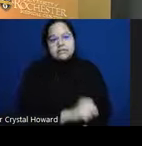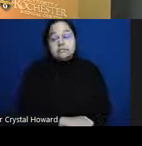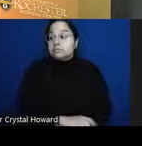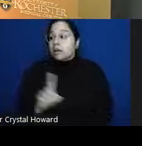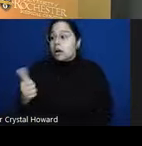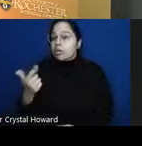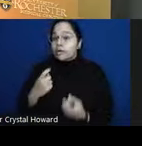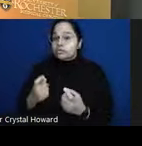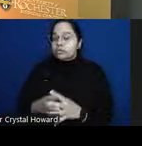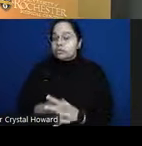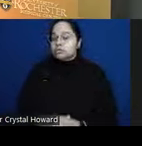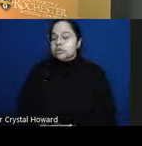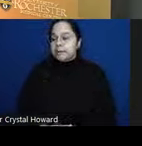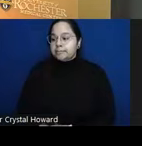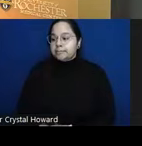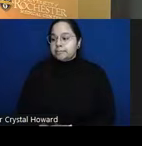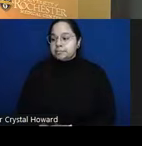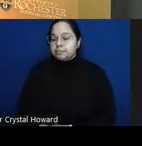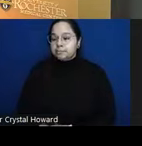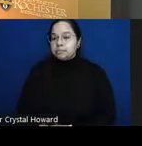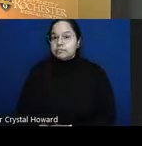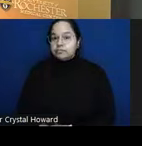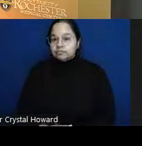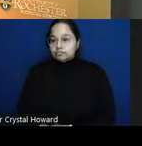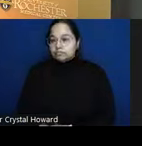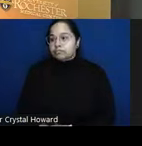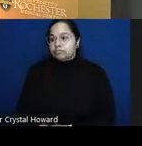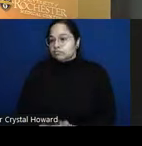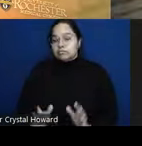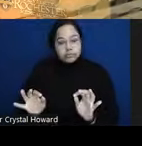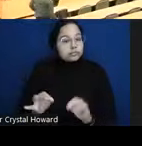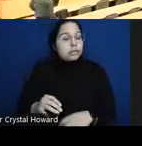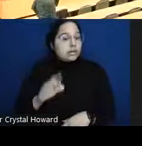so if not you know the uh that would be something good to check right who those people are who are